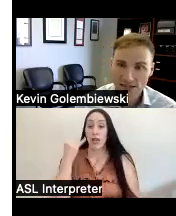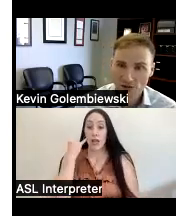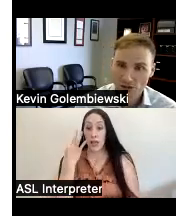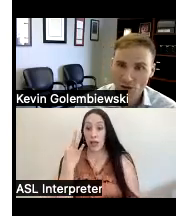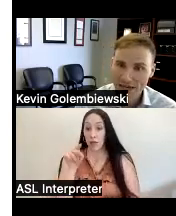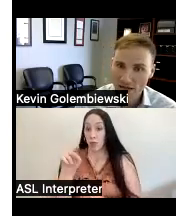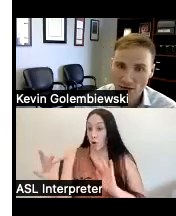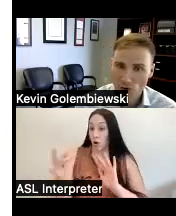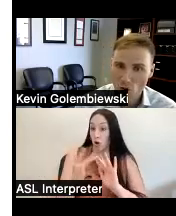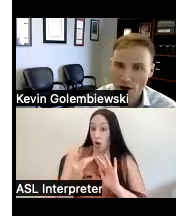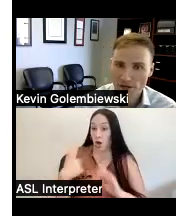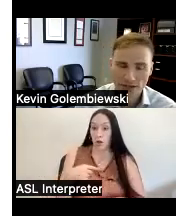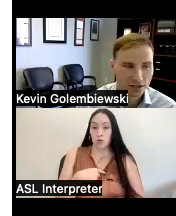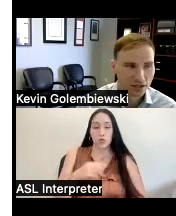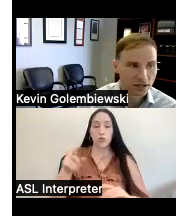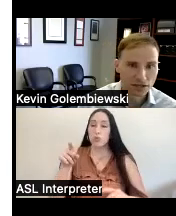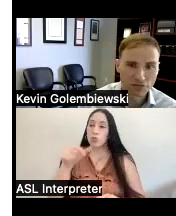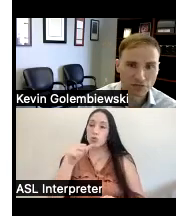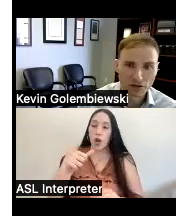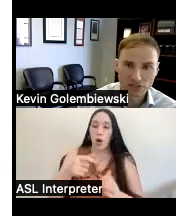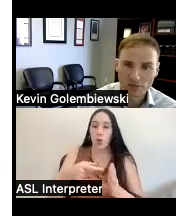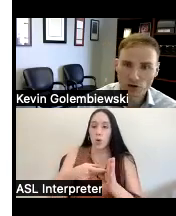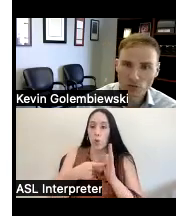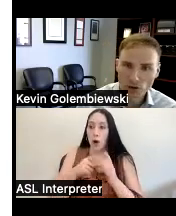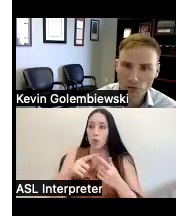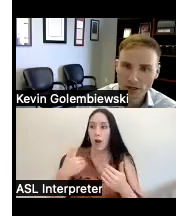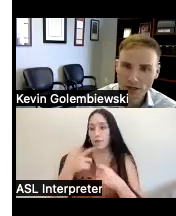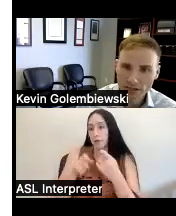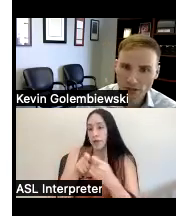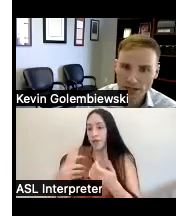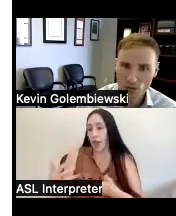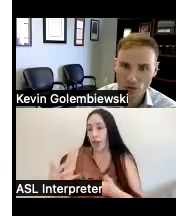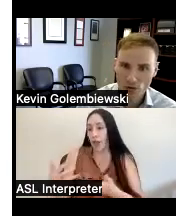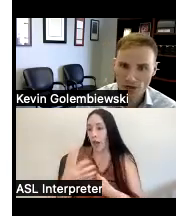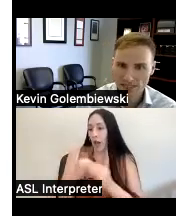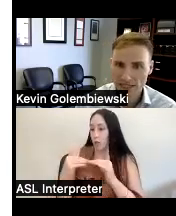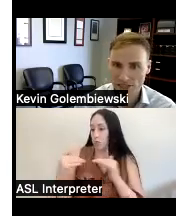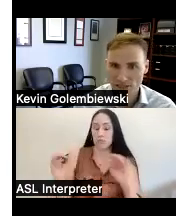there's no income requirement if if some of you have worked with legal aid or organizations